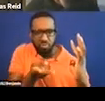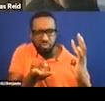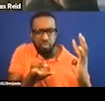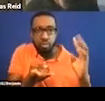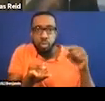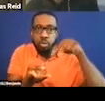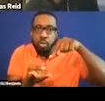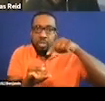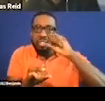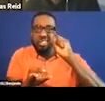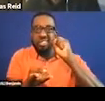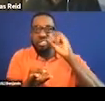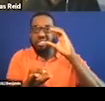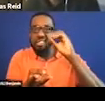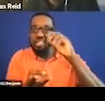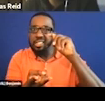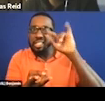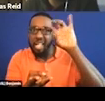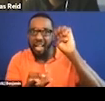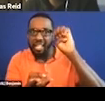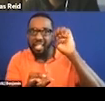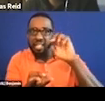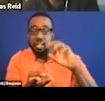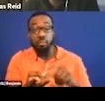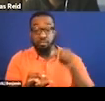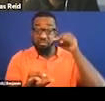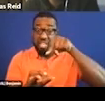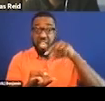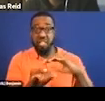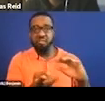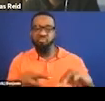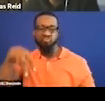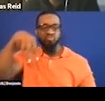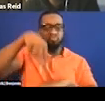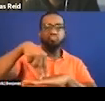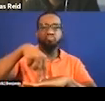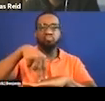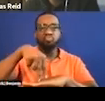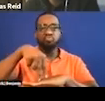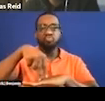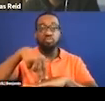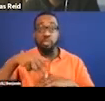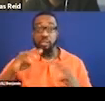nothing they can do to beat us then. Scottie chews his gum. His teammates help him up.